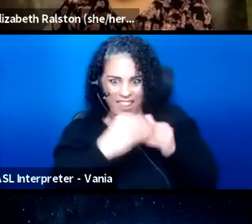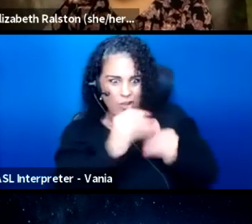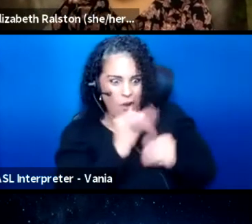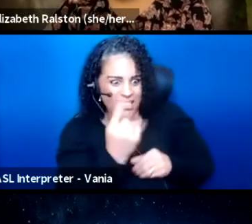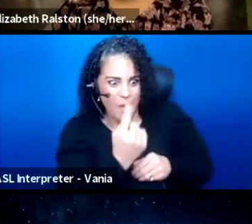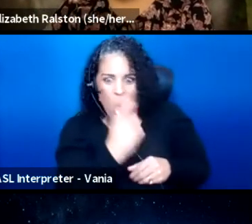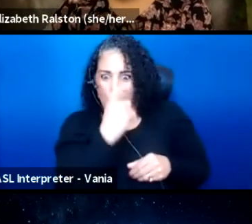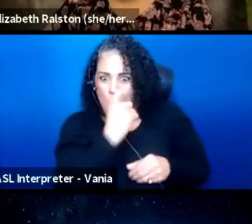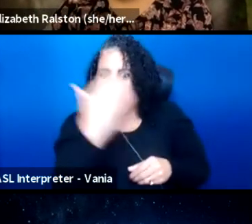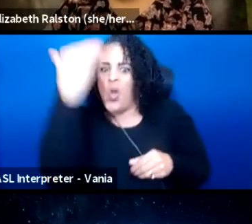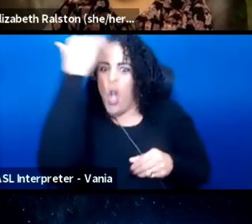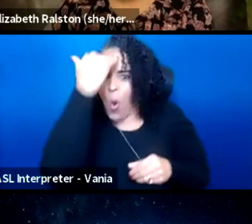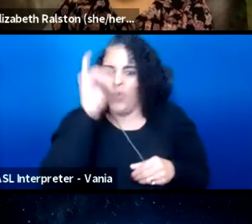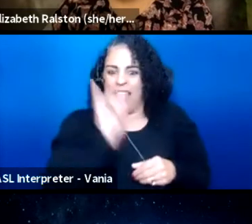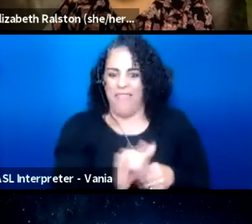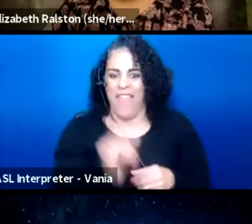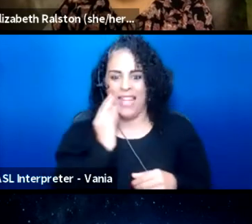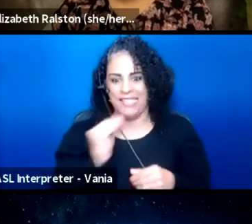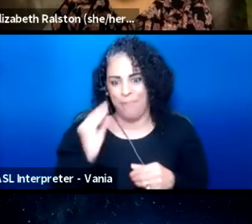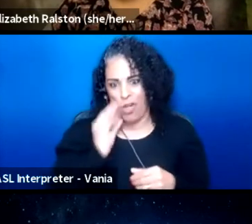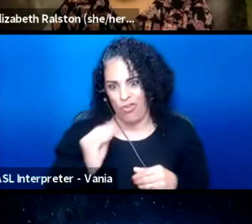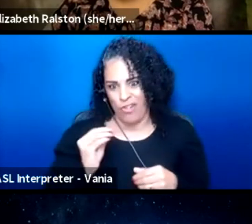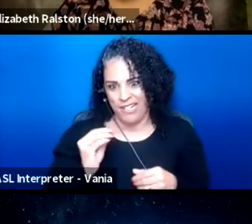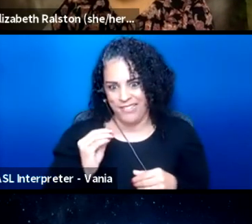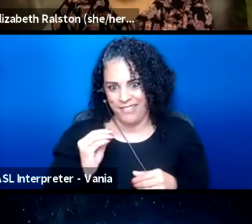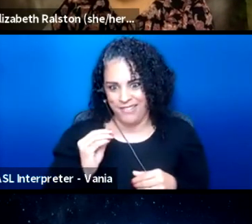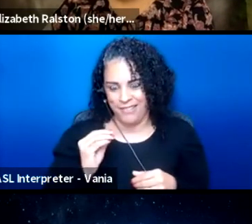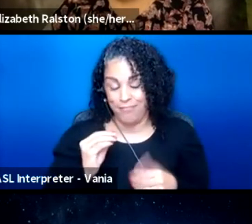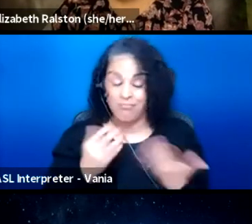who knows that experience, 'cause I think it is,